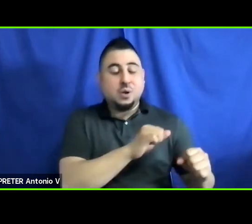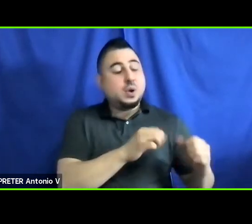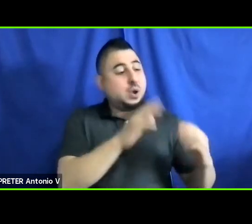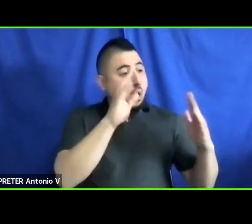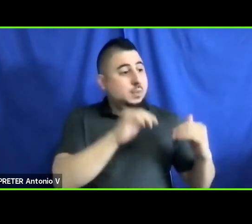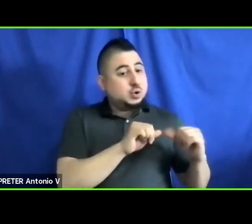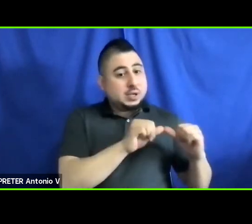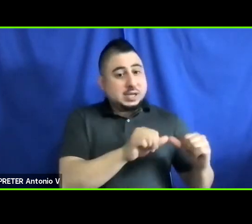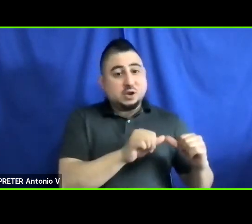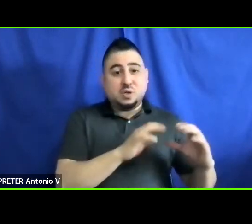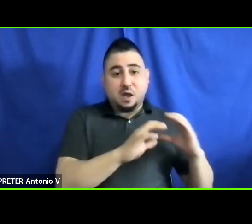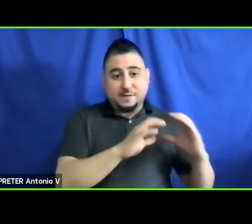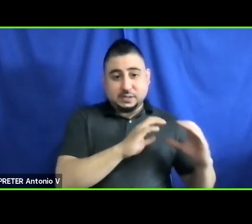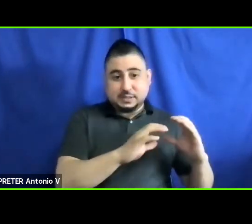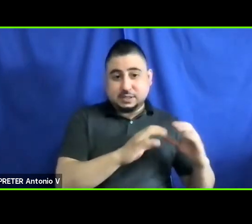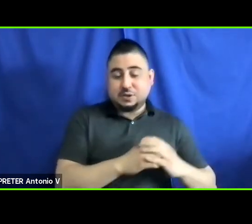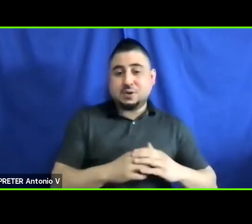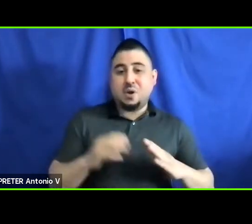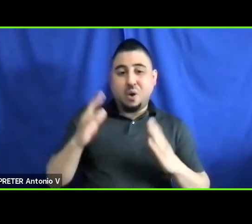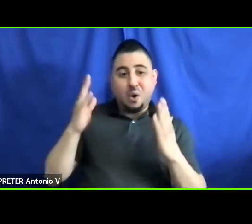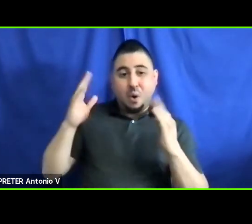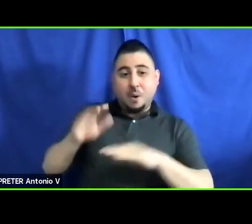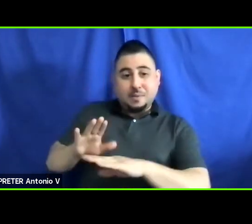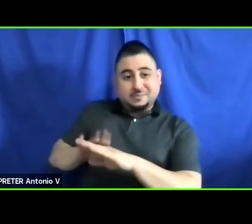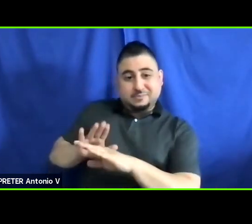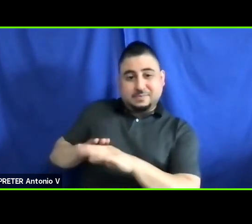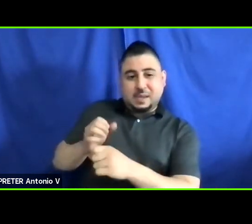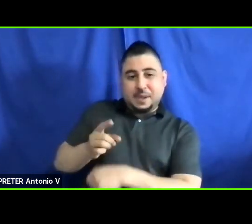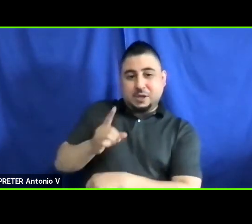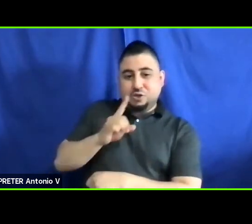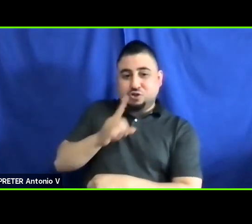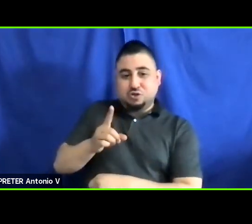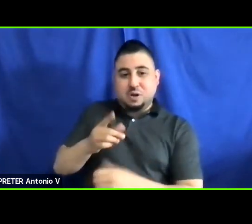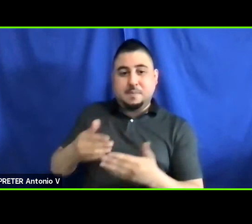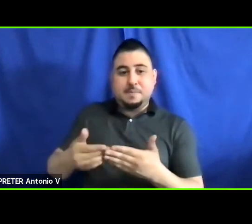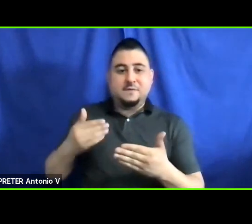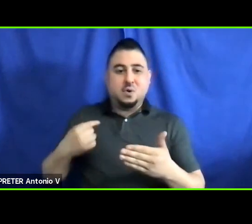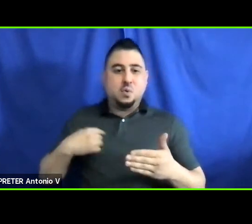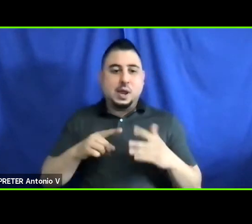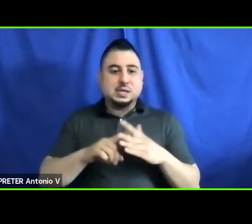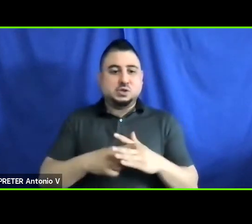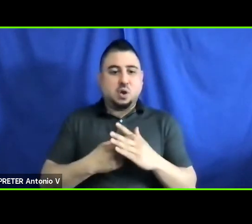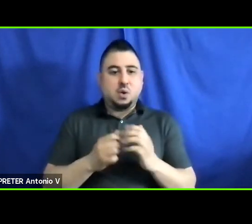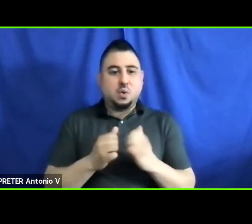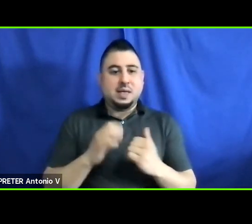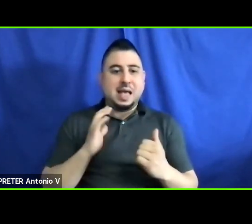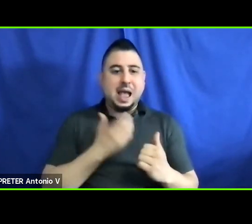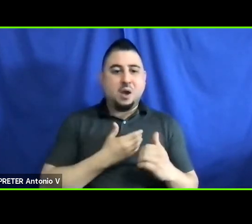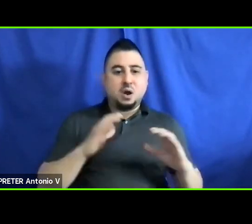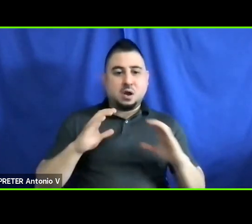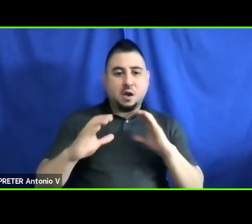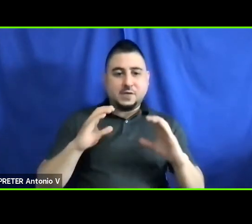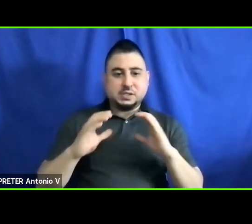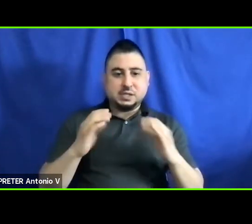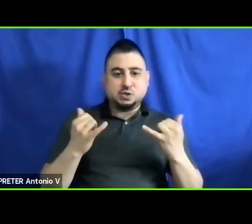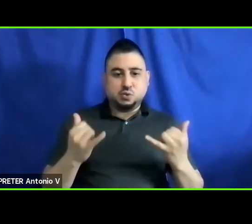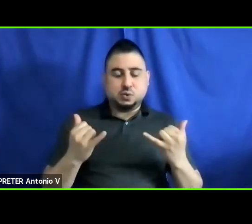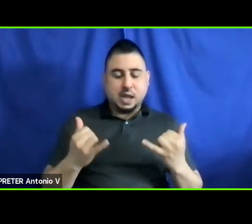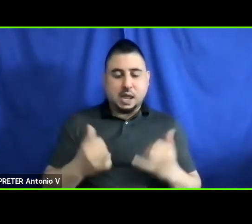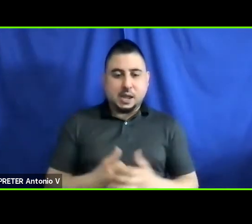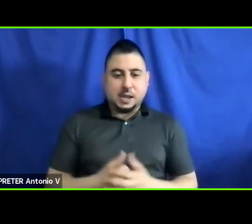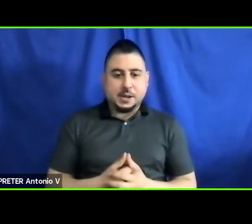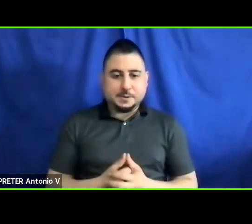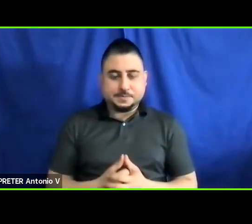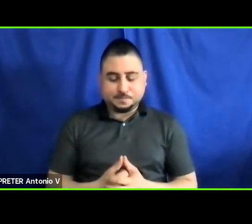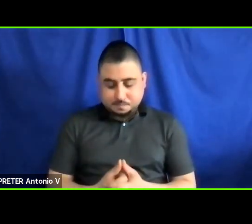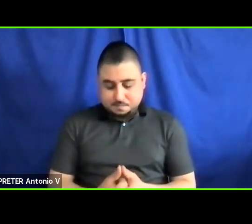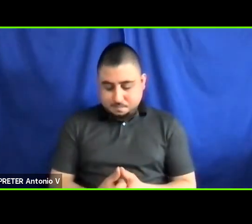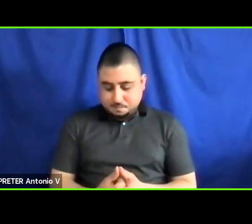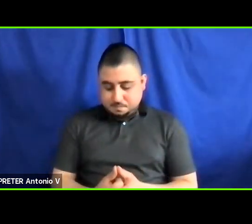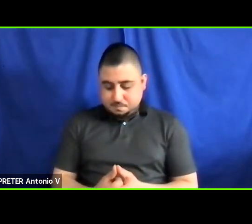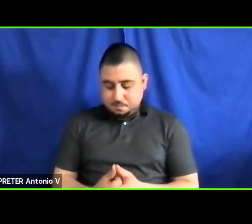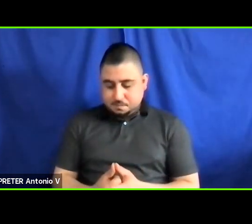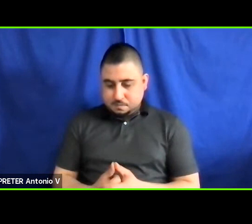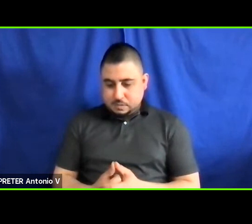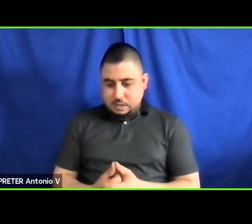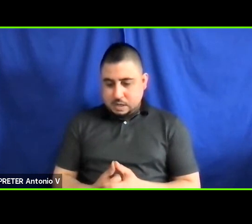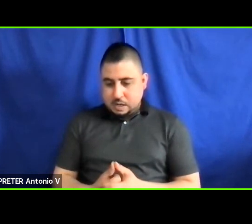A couple of disclaimers, I do want to make before we continue with our conversation today.